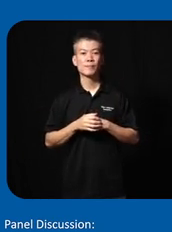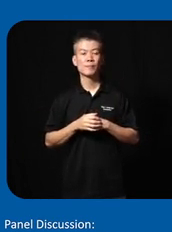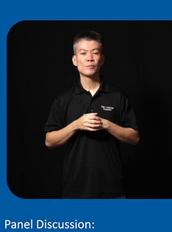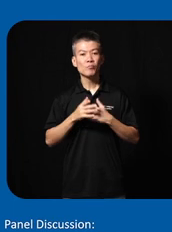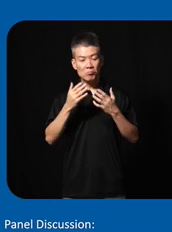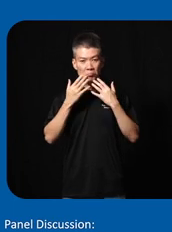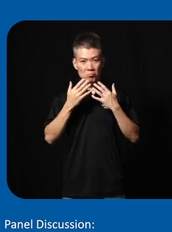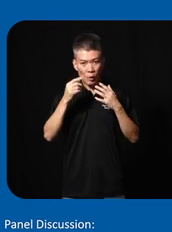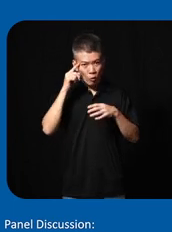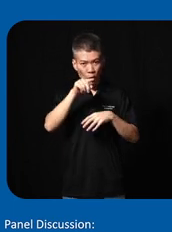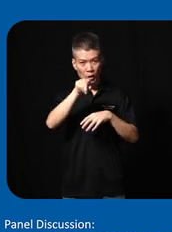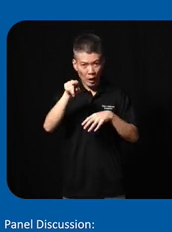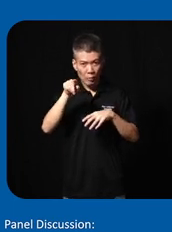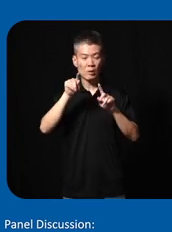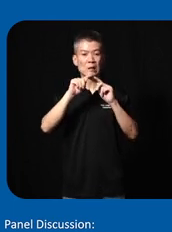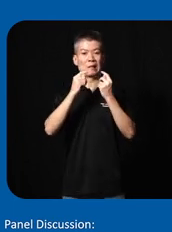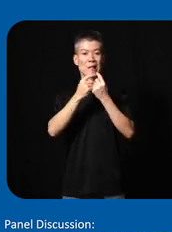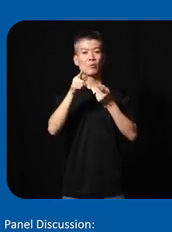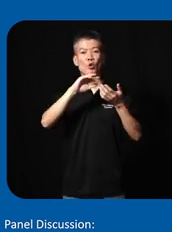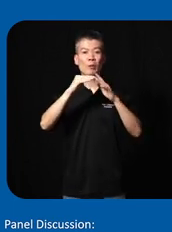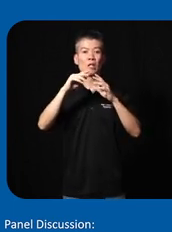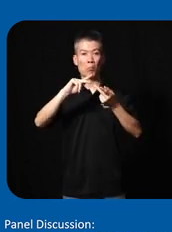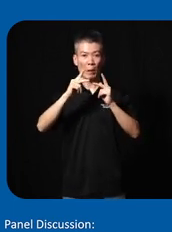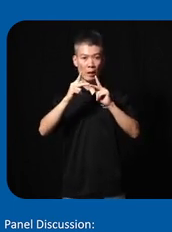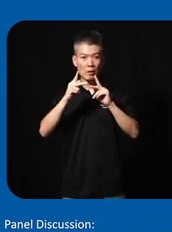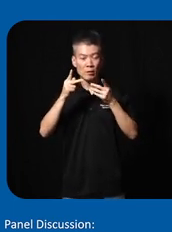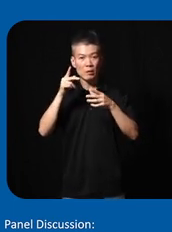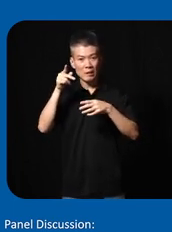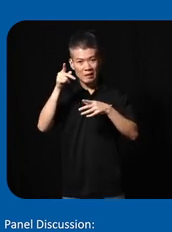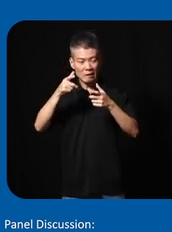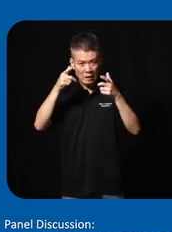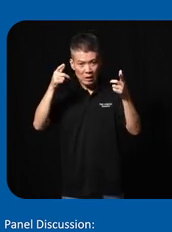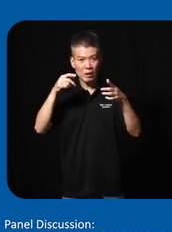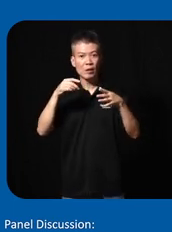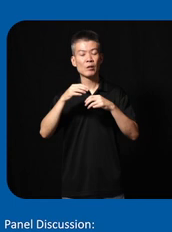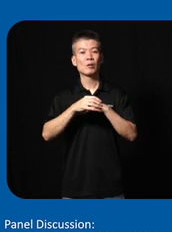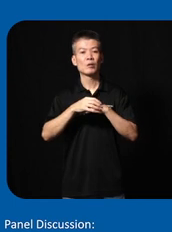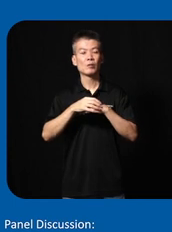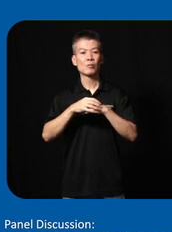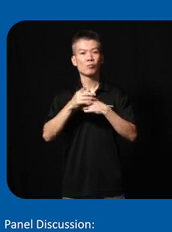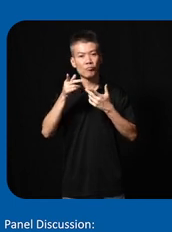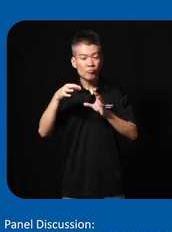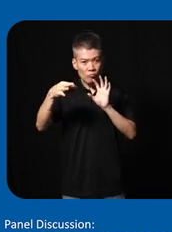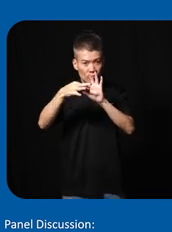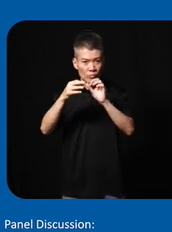thankfully for them Tim their Community partner he is a huge techie himself he connected them with